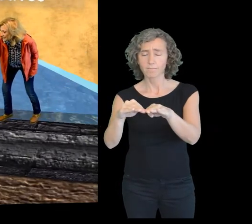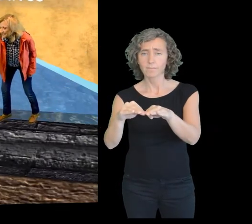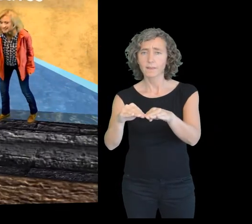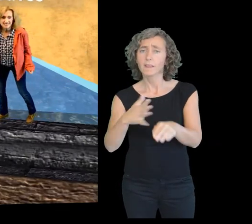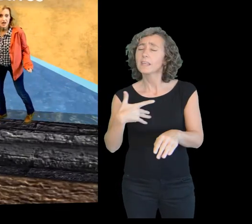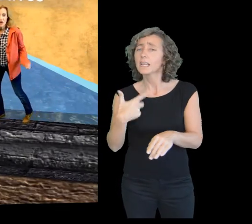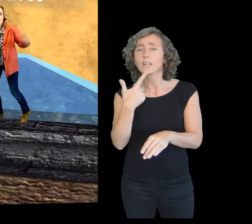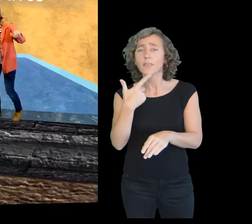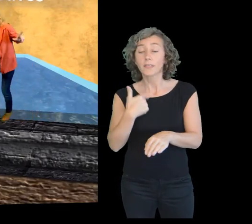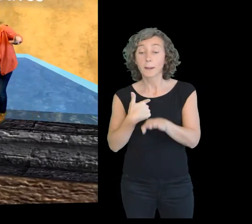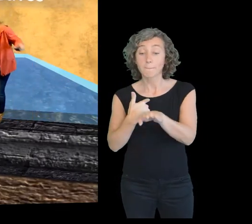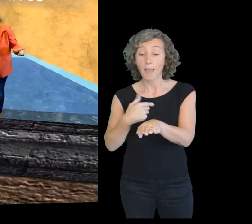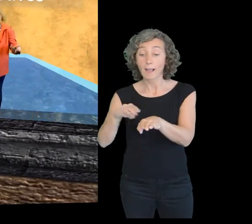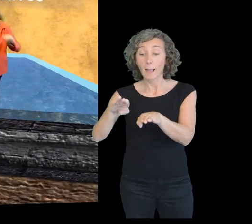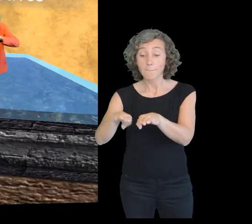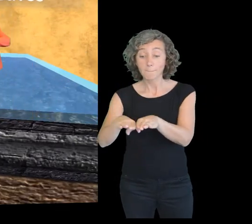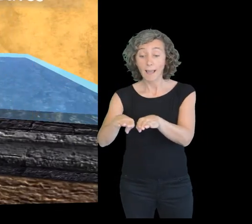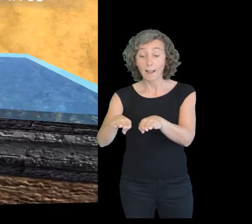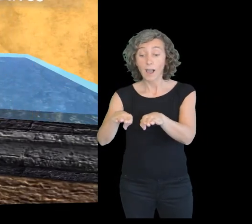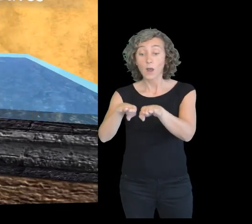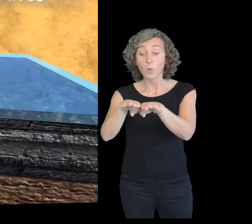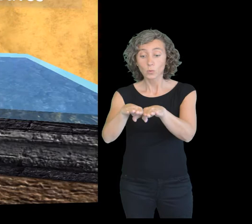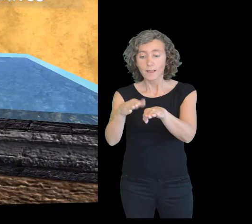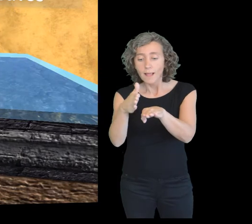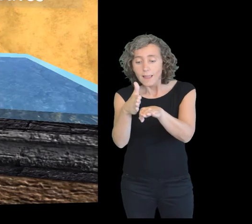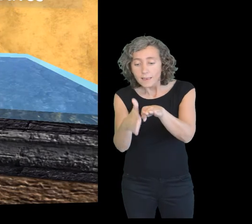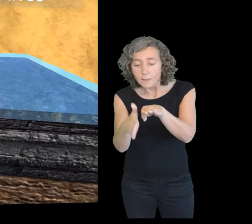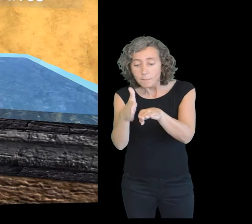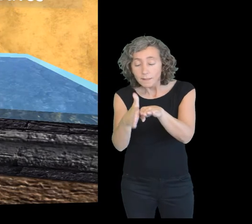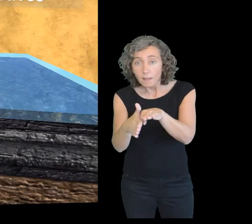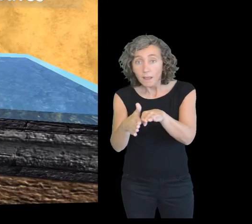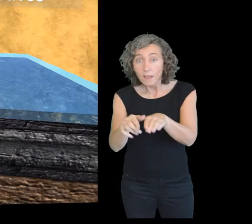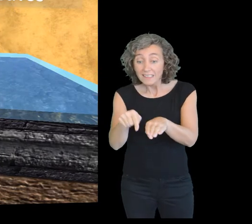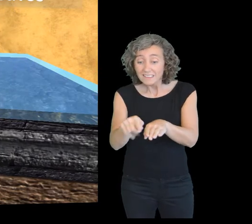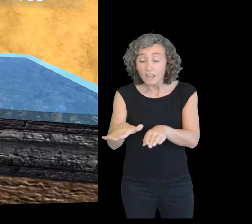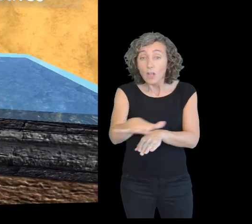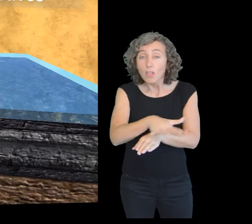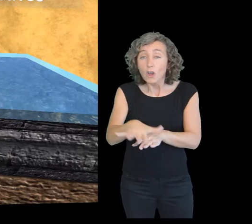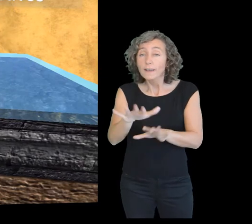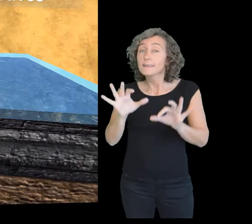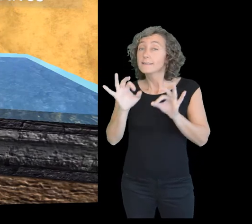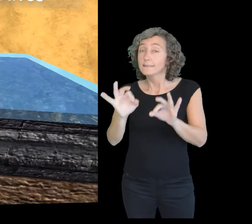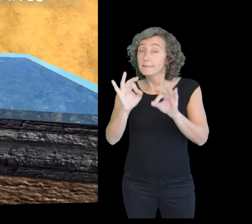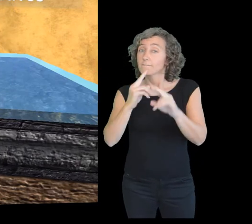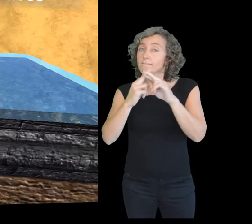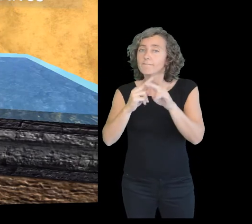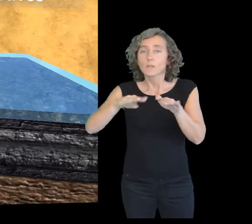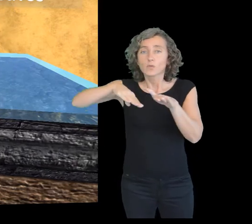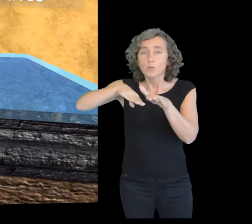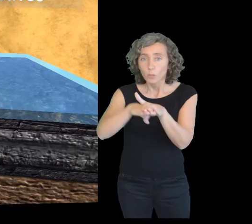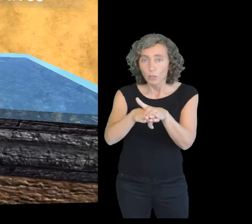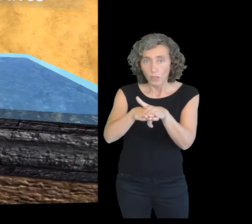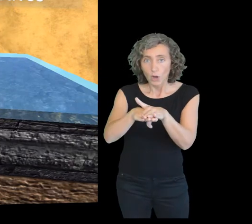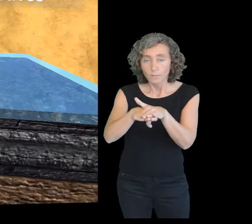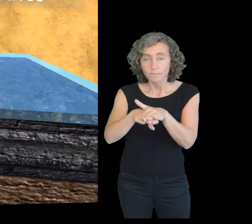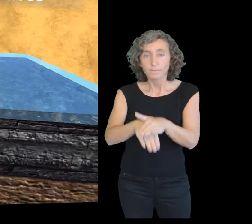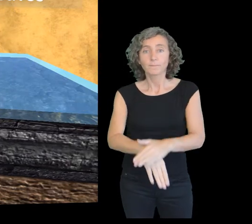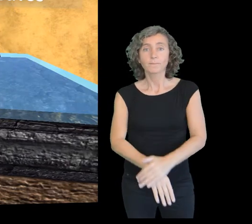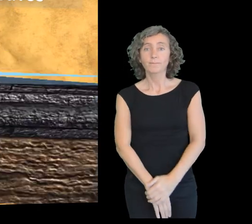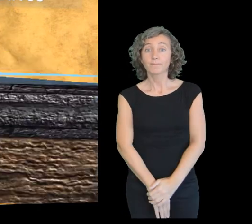They form the boundary between two plates, which are the subduction zones, found there.